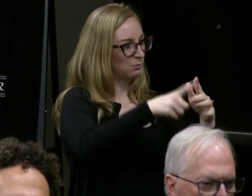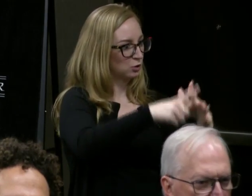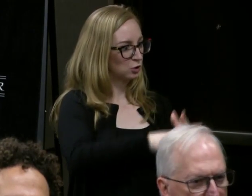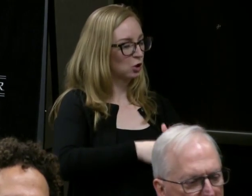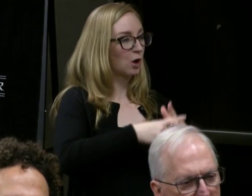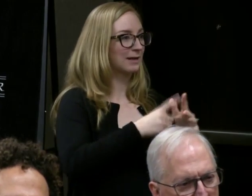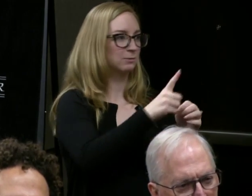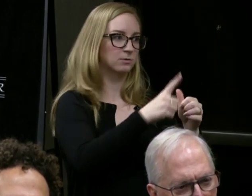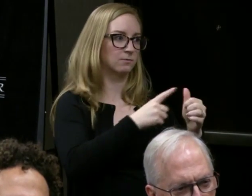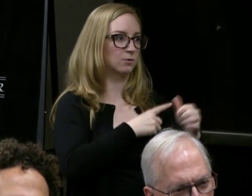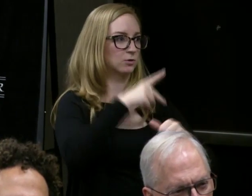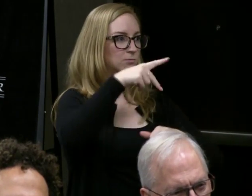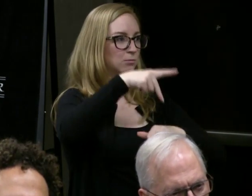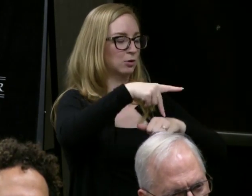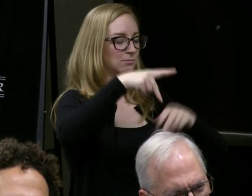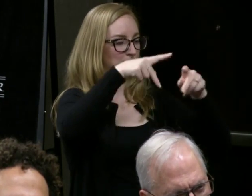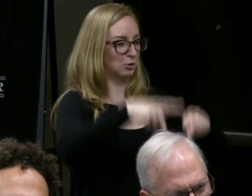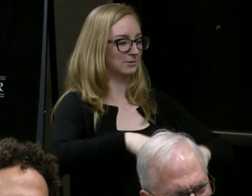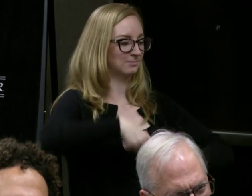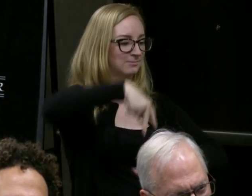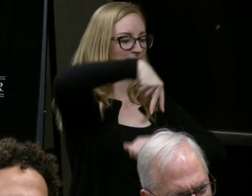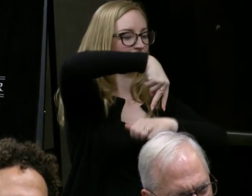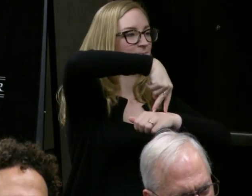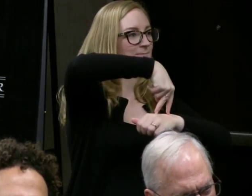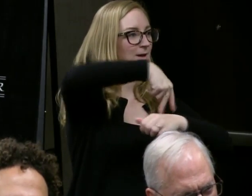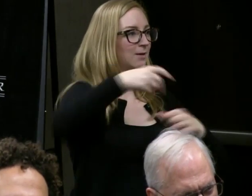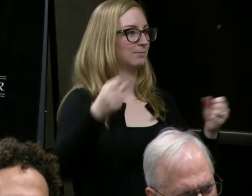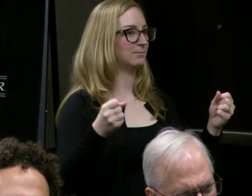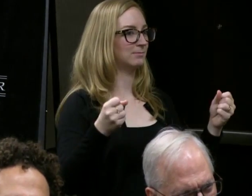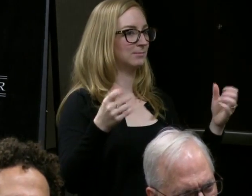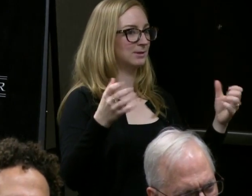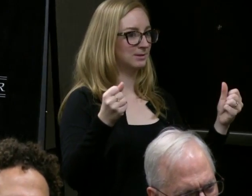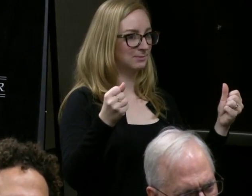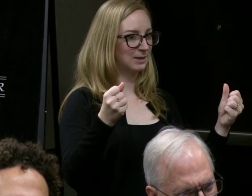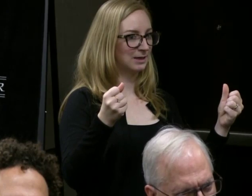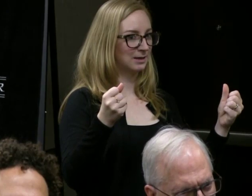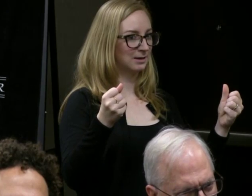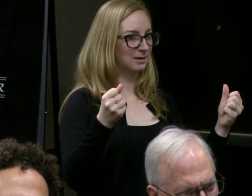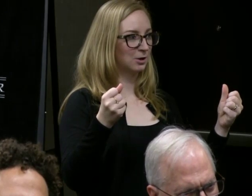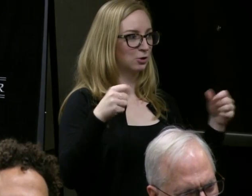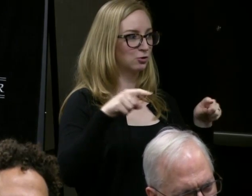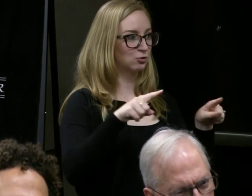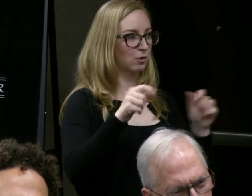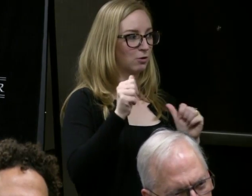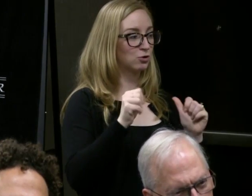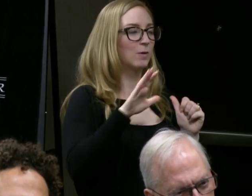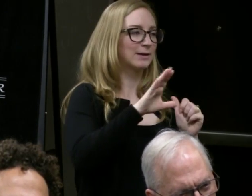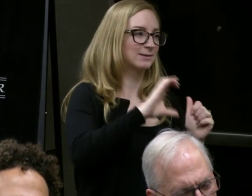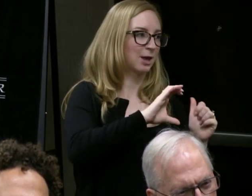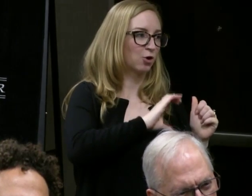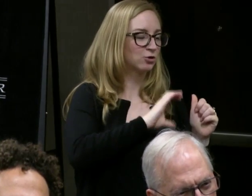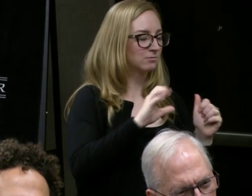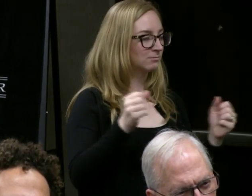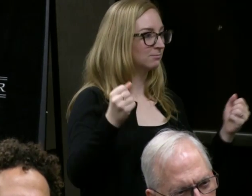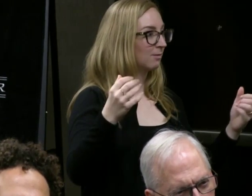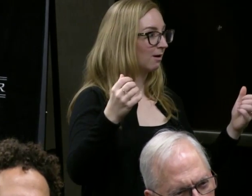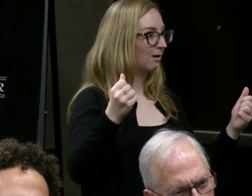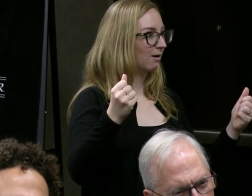He was the first person to speak in the show, his character was, and so there was